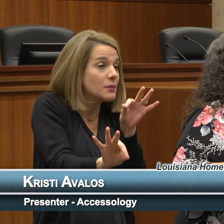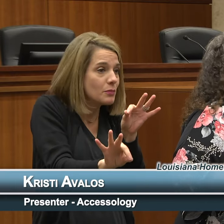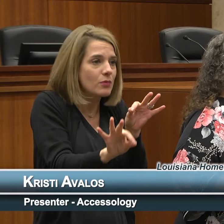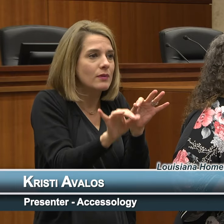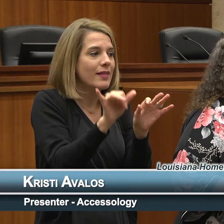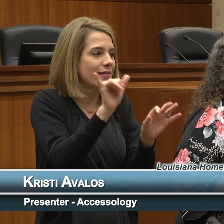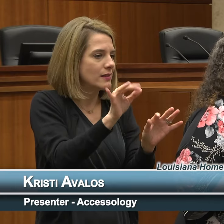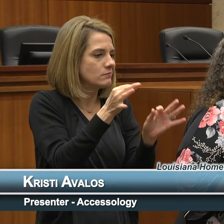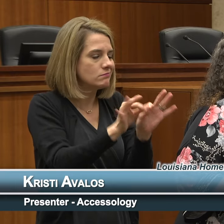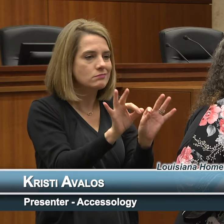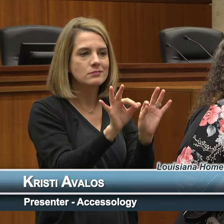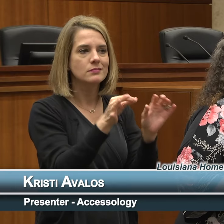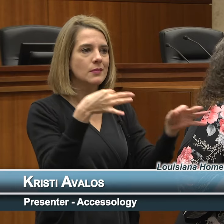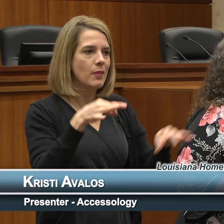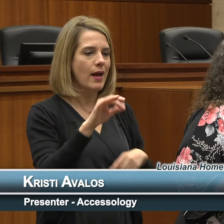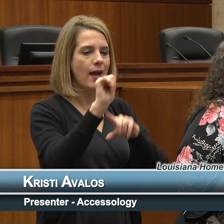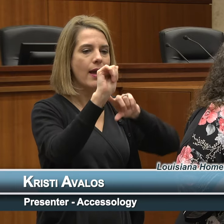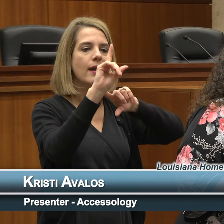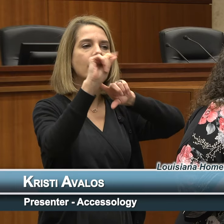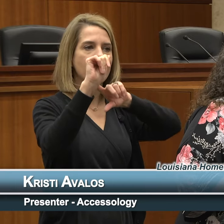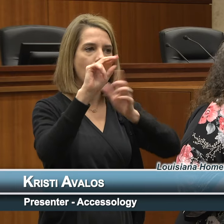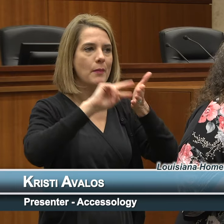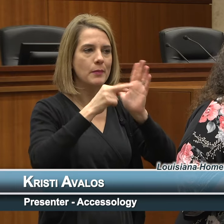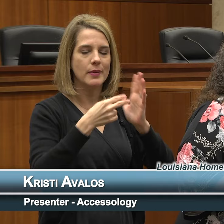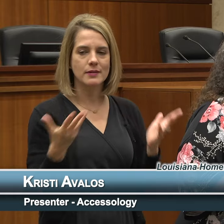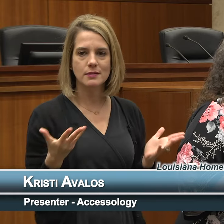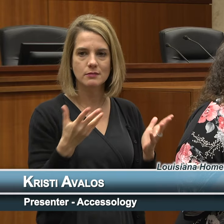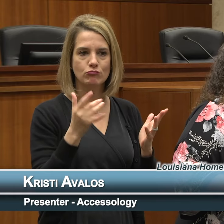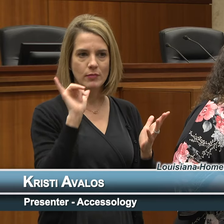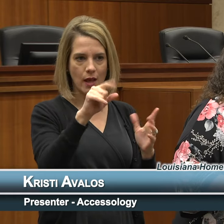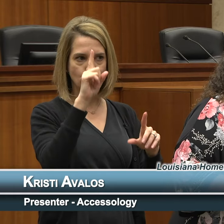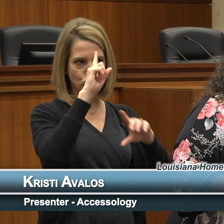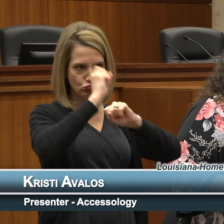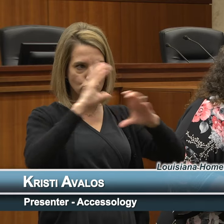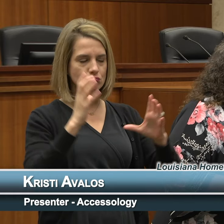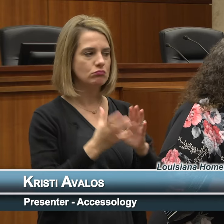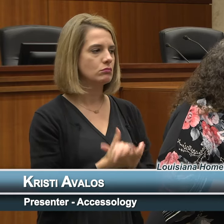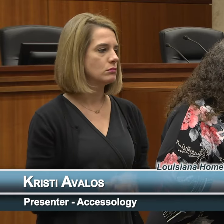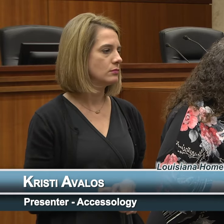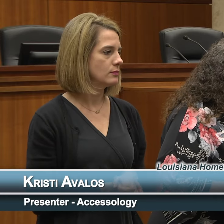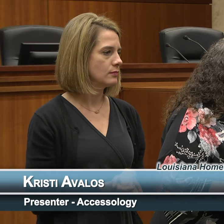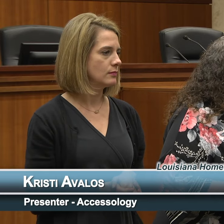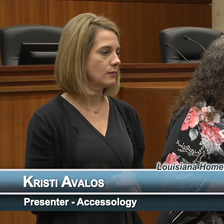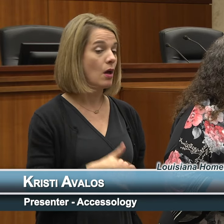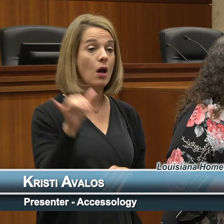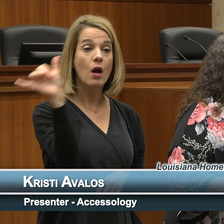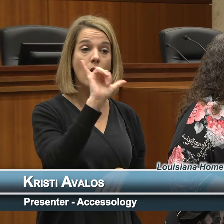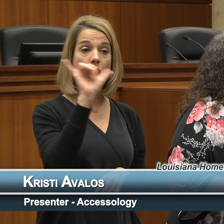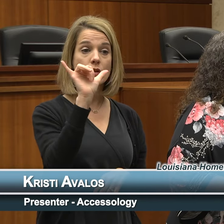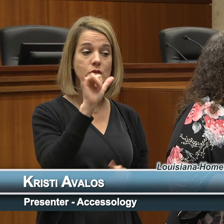explanation of what the ADA was and is okay. There was also a big push back in